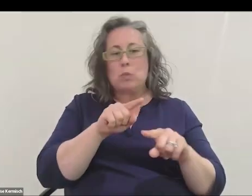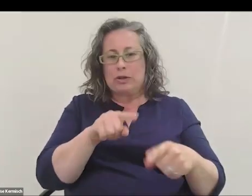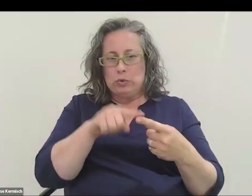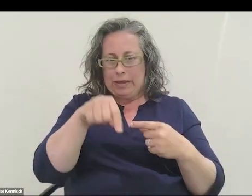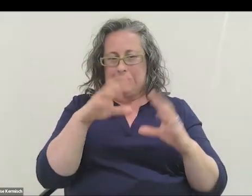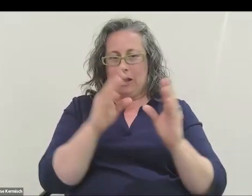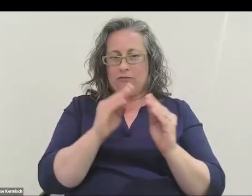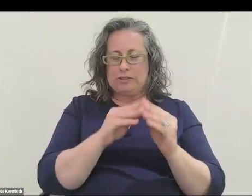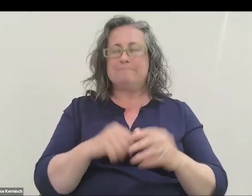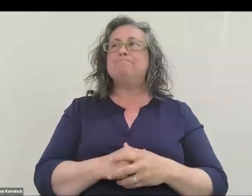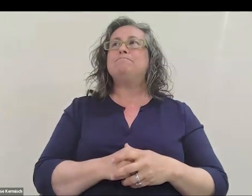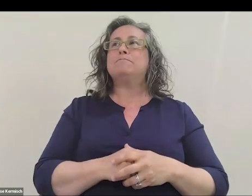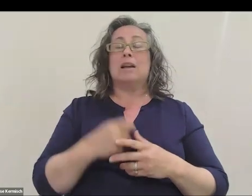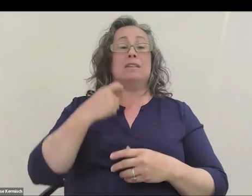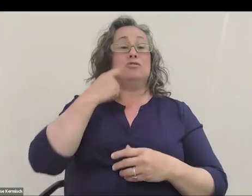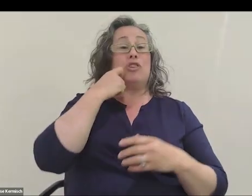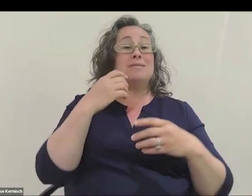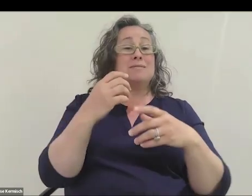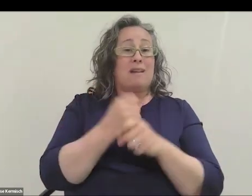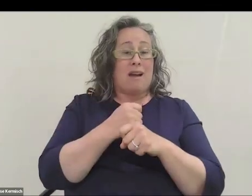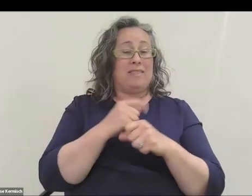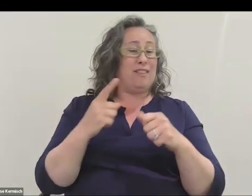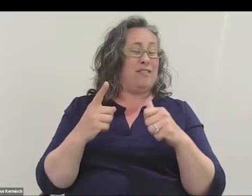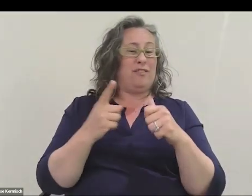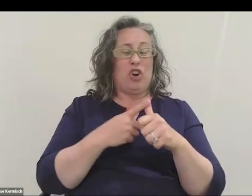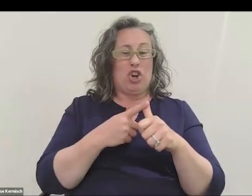I had just gotten the first thing off my leg